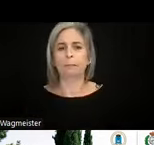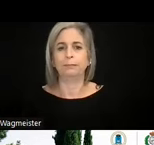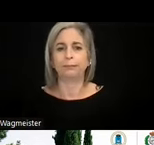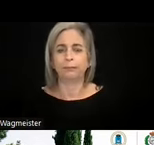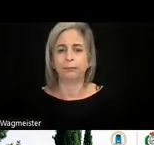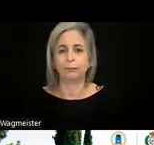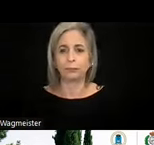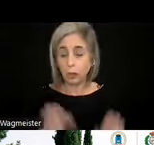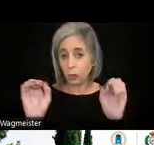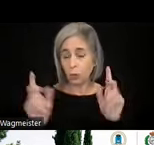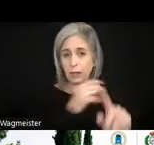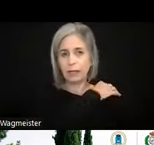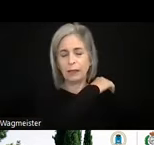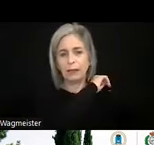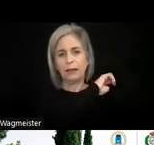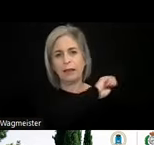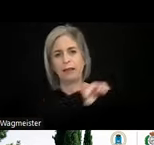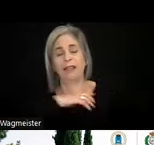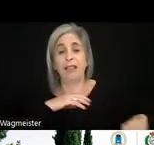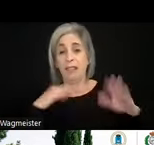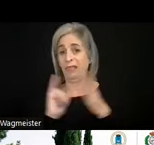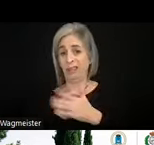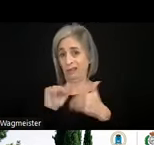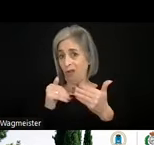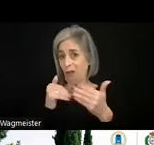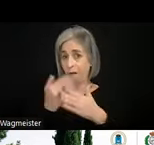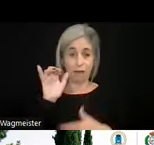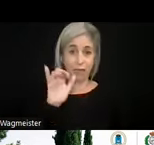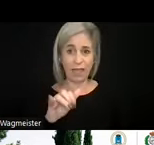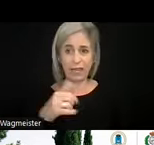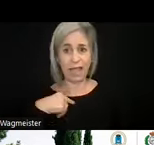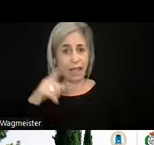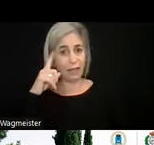Okay. So that's basically it. I think I've been hopefully